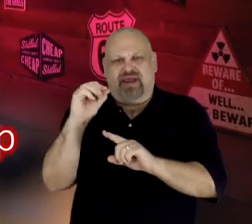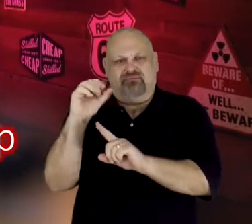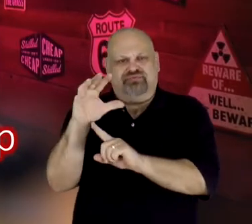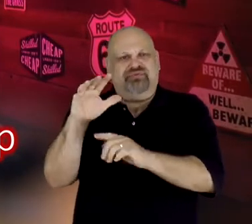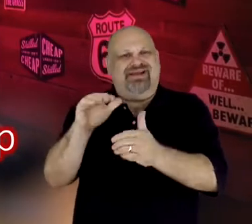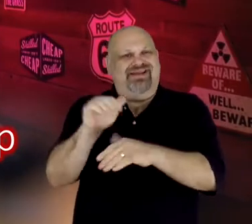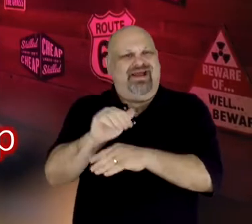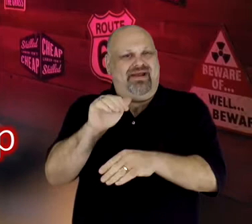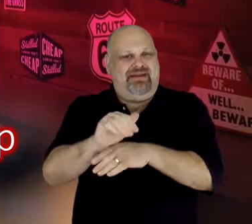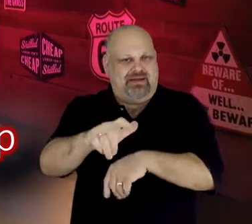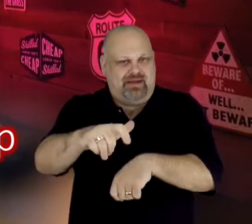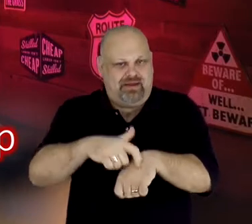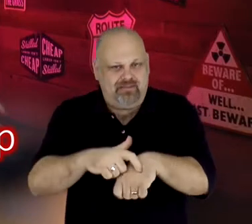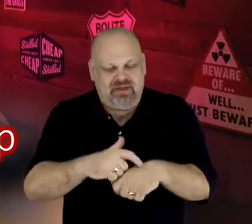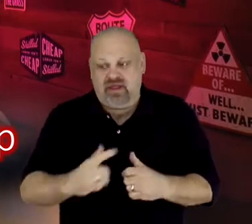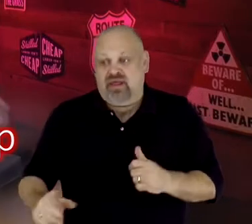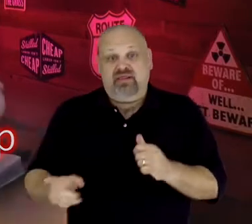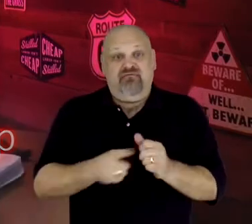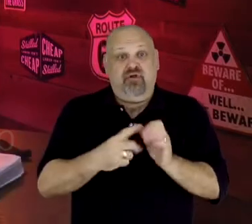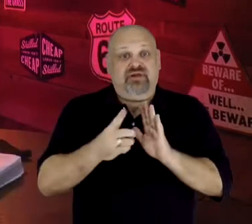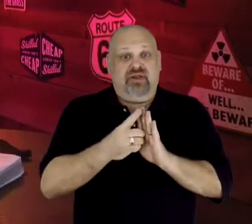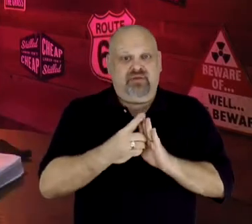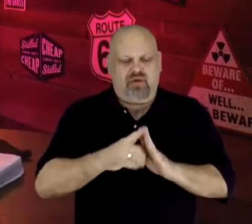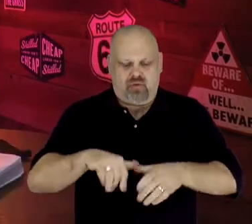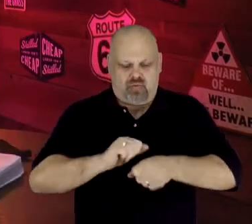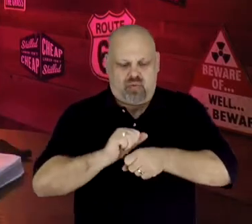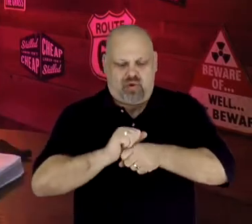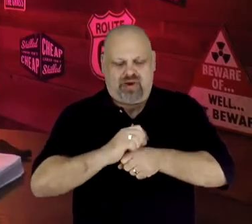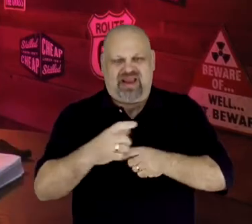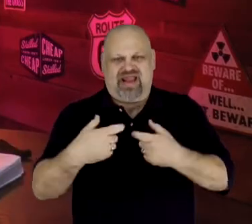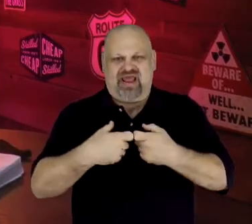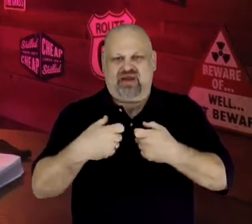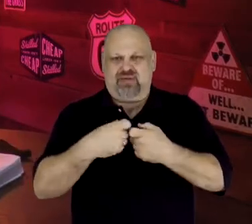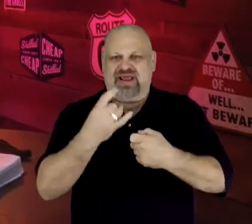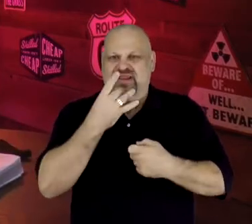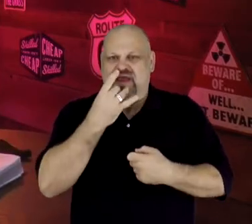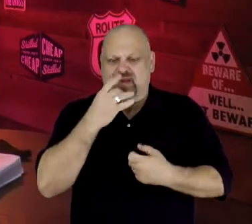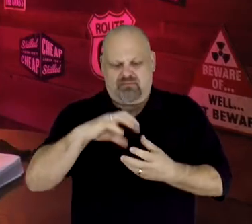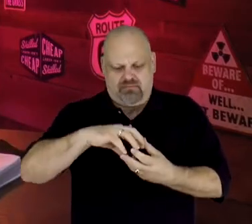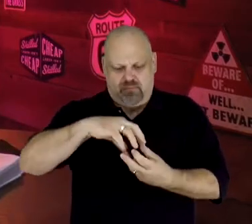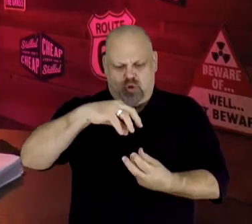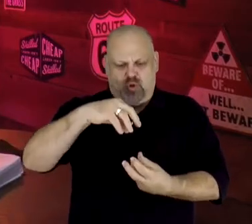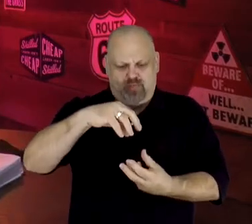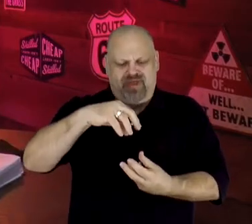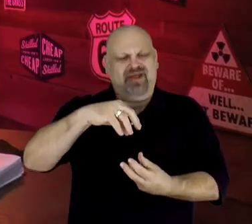demonstration of a working electric lightbulb was conducted in February of 1879